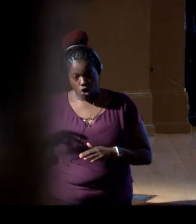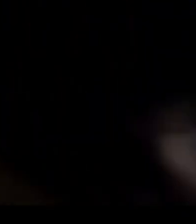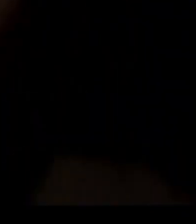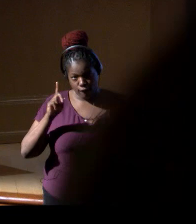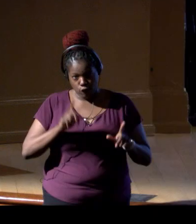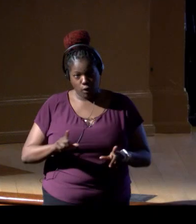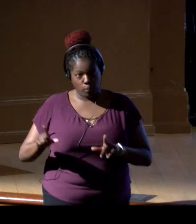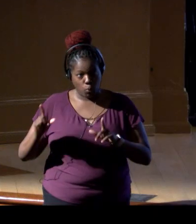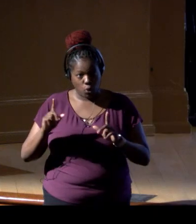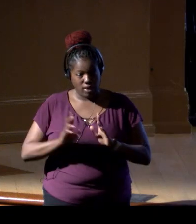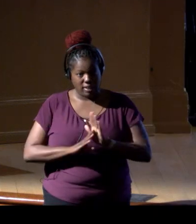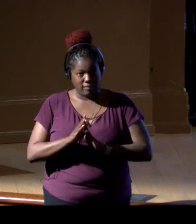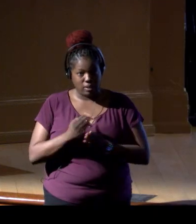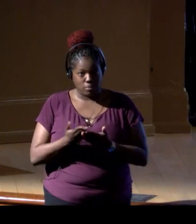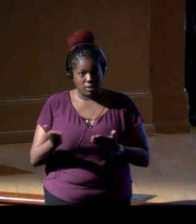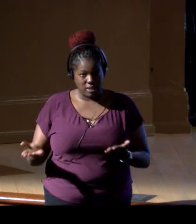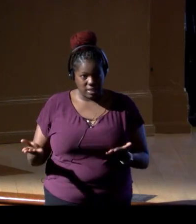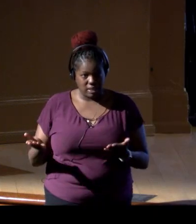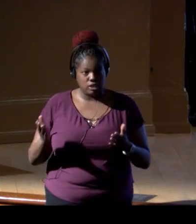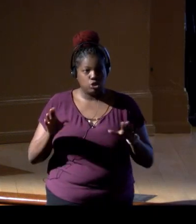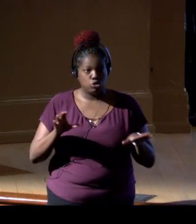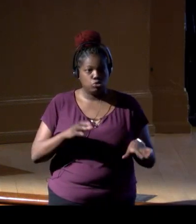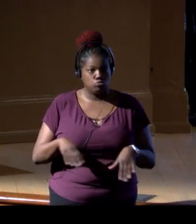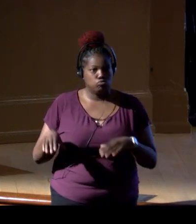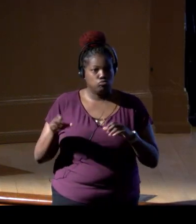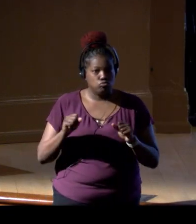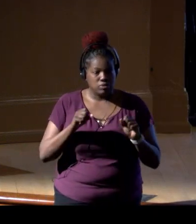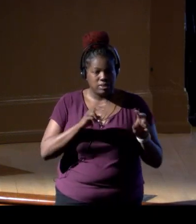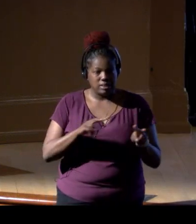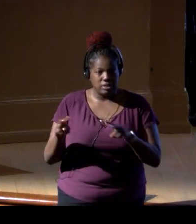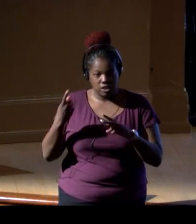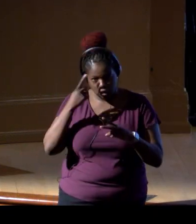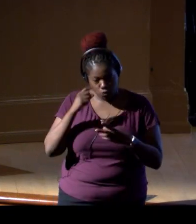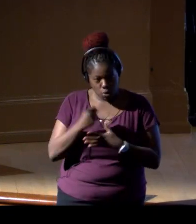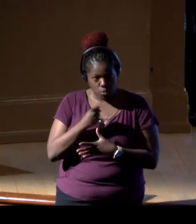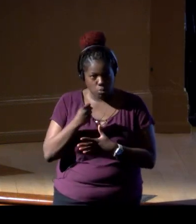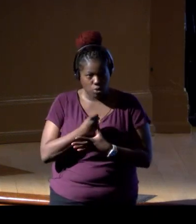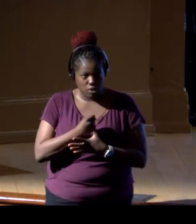and develop tools to conduct surveillance for several priority invasive species there.